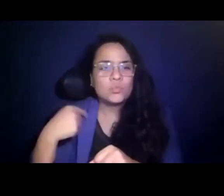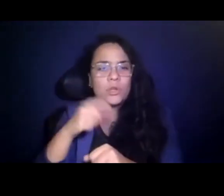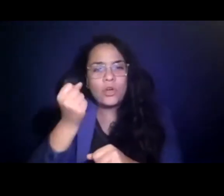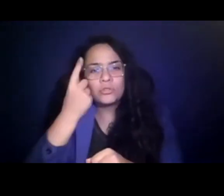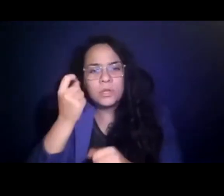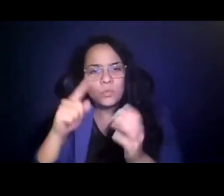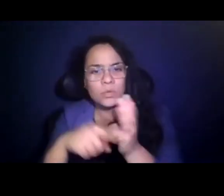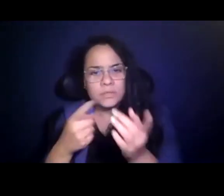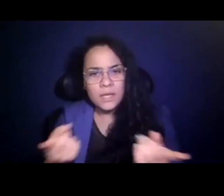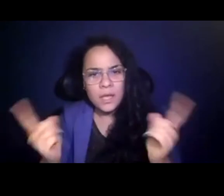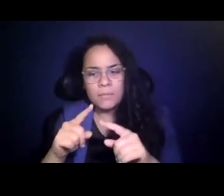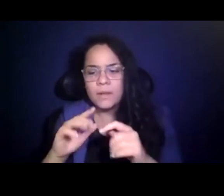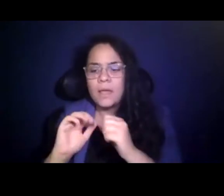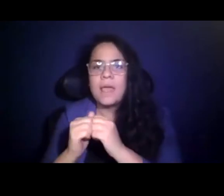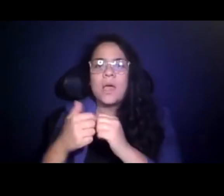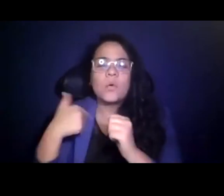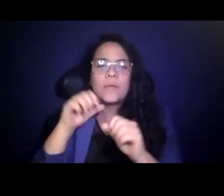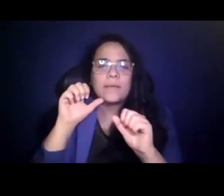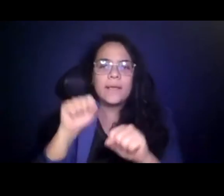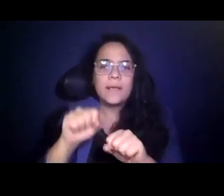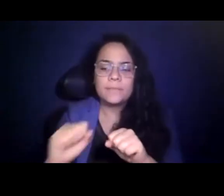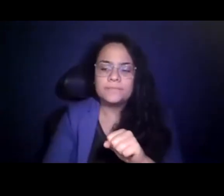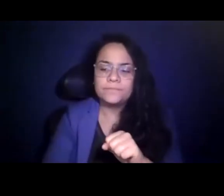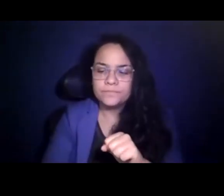happening and how we can keep our employees and the 15:20:59 public safe.